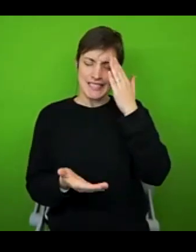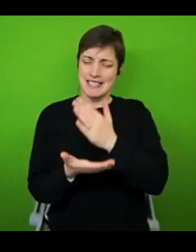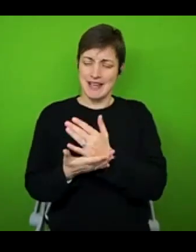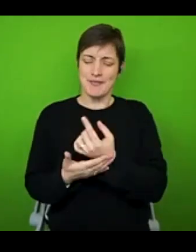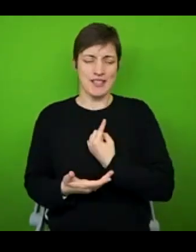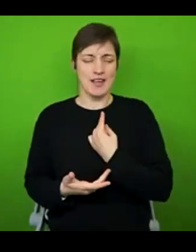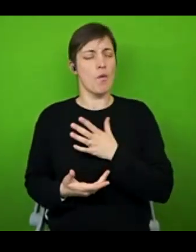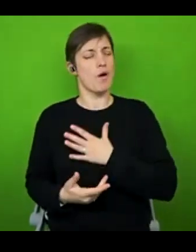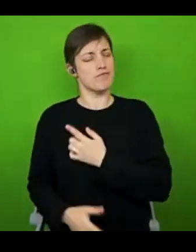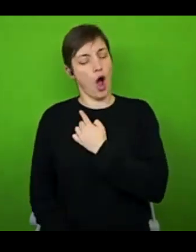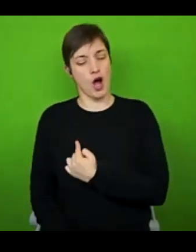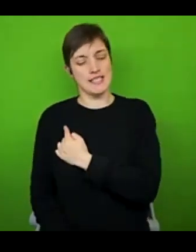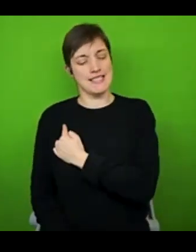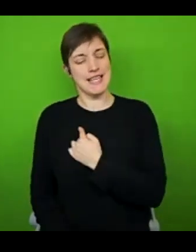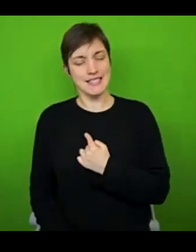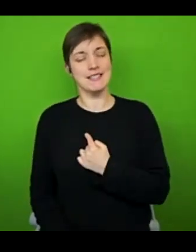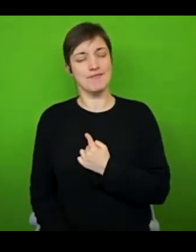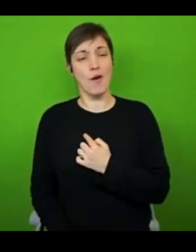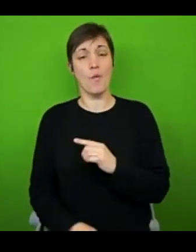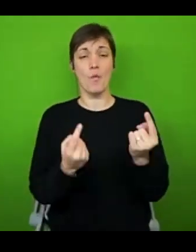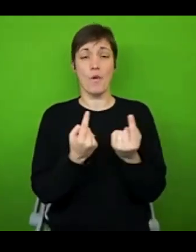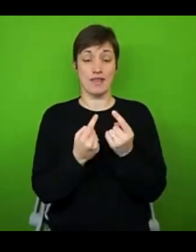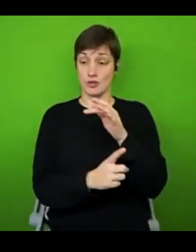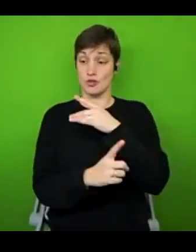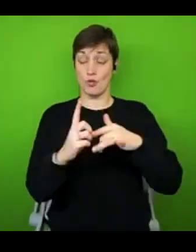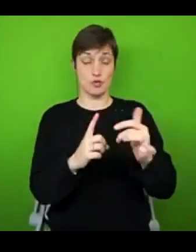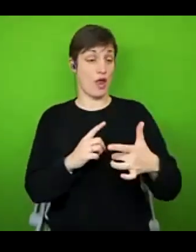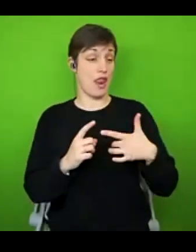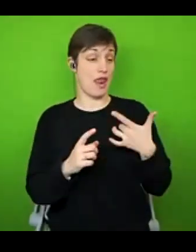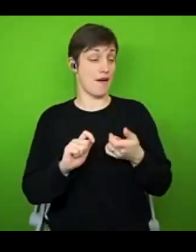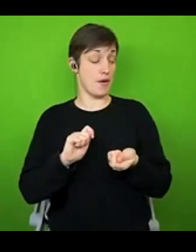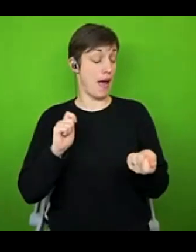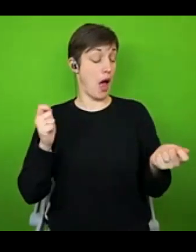there is one thing that's relieved pressure on my social life more than anything else, even if you might not expect